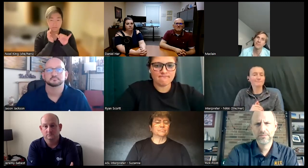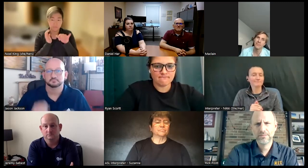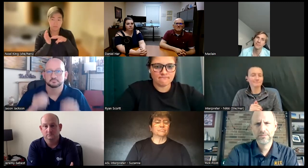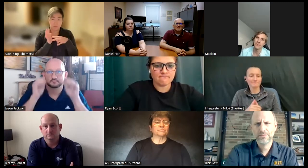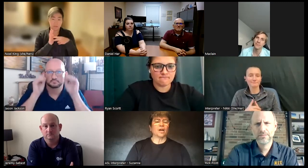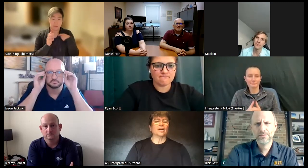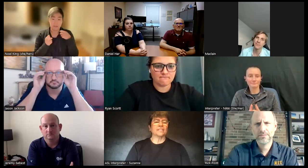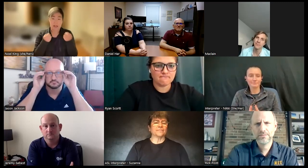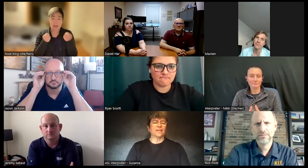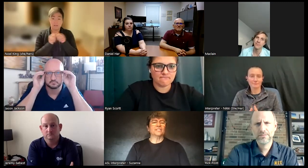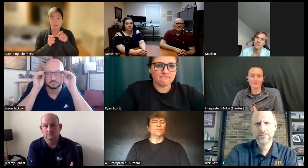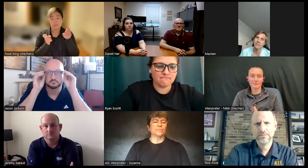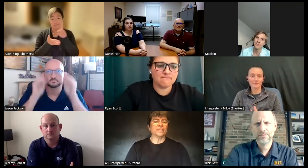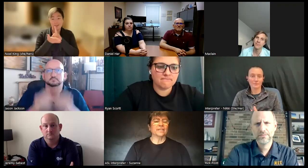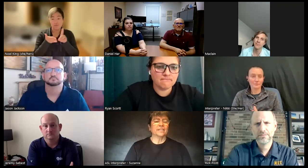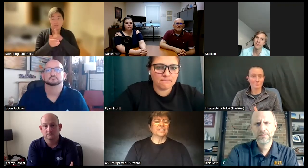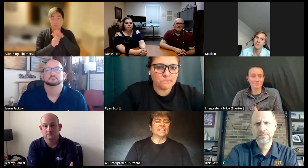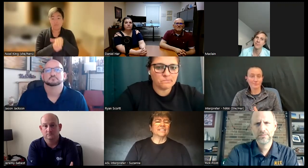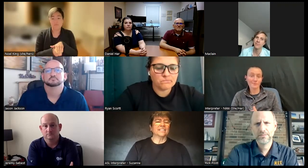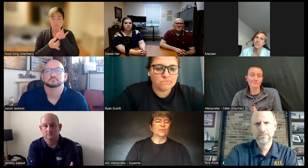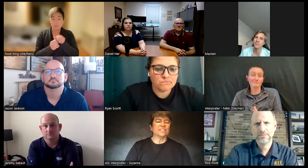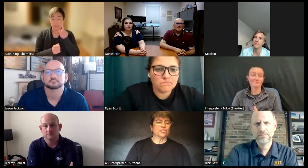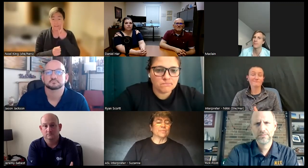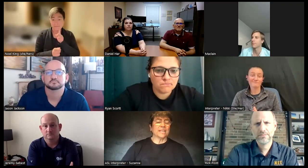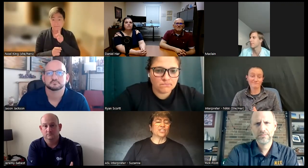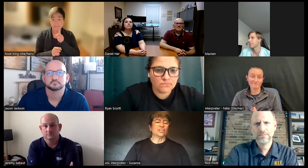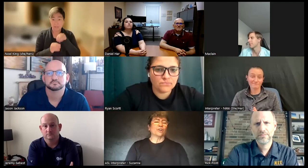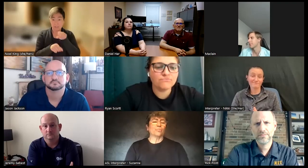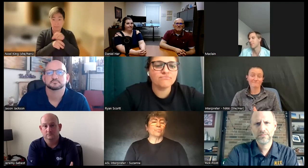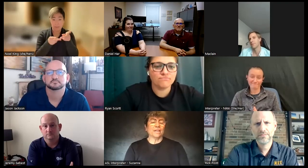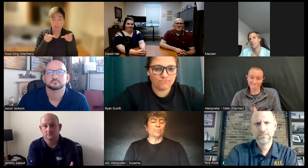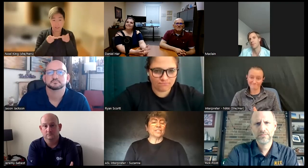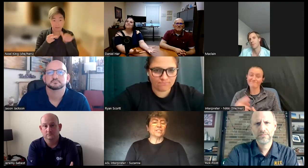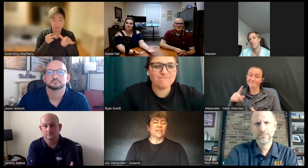I see I see what you mean like dealing with discrimination or being oppressed